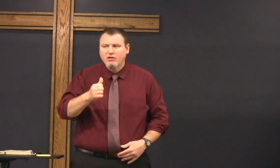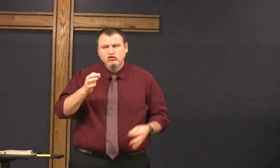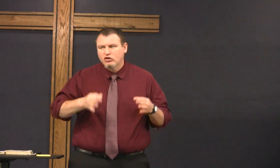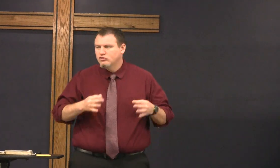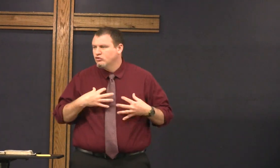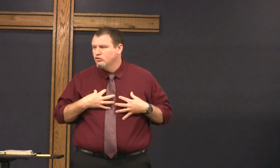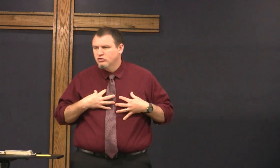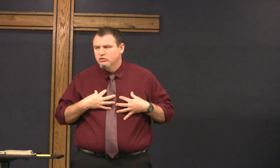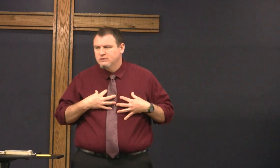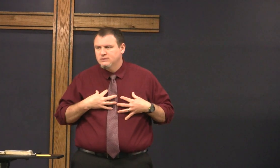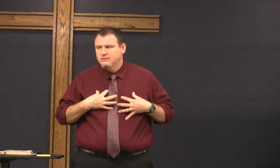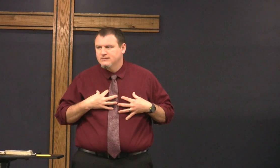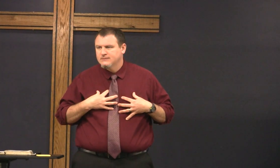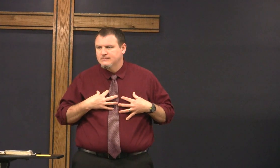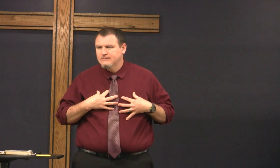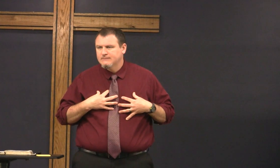I'm happy I'm not the judge